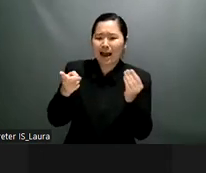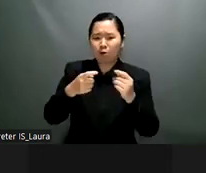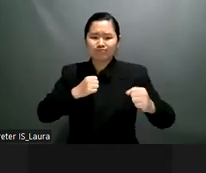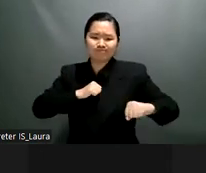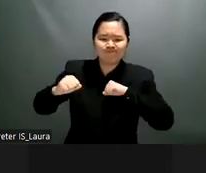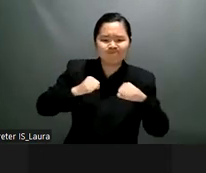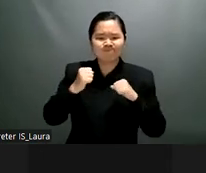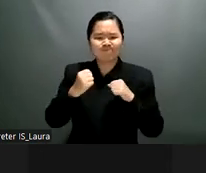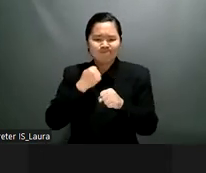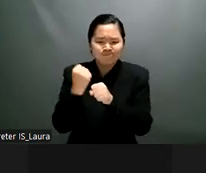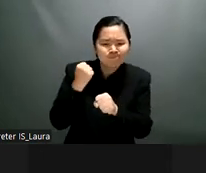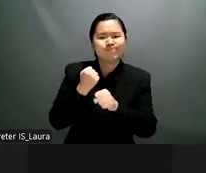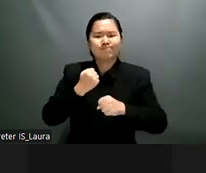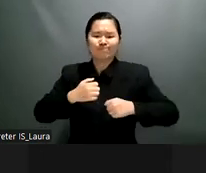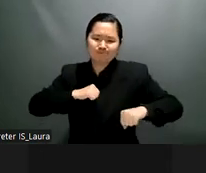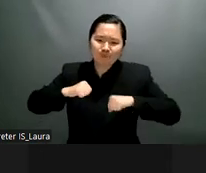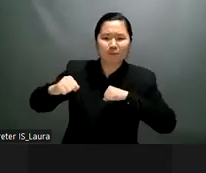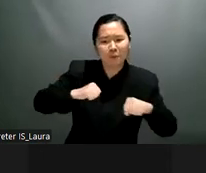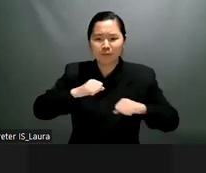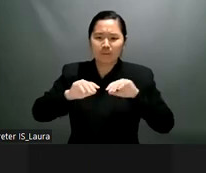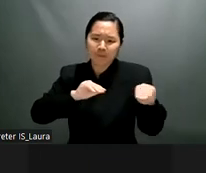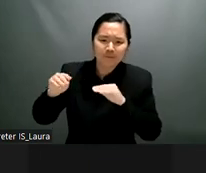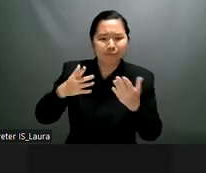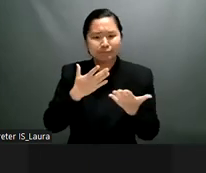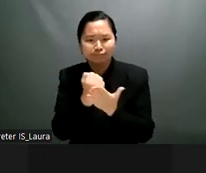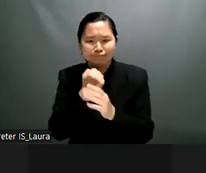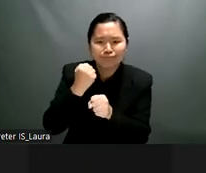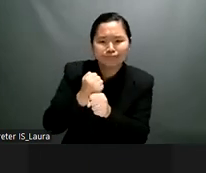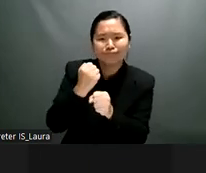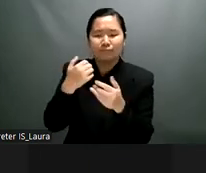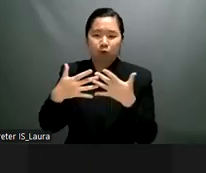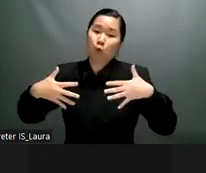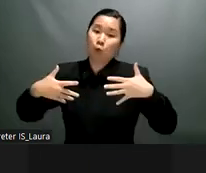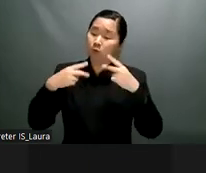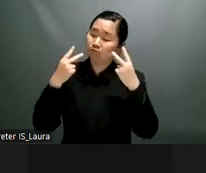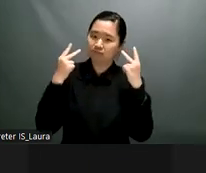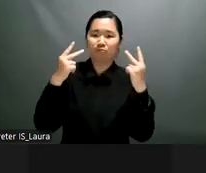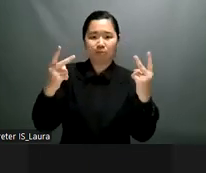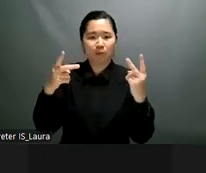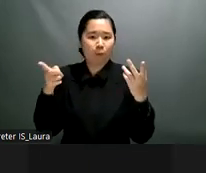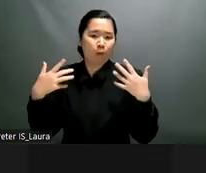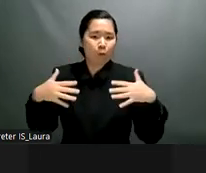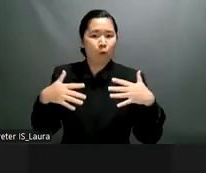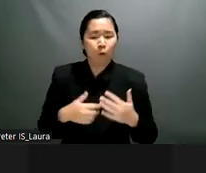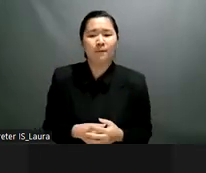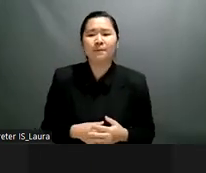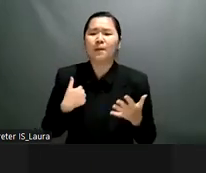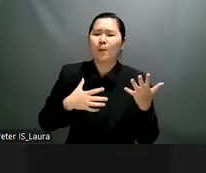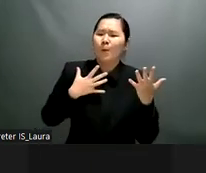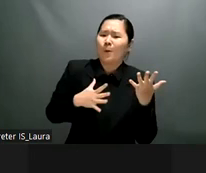and the last one that i really happy to hear that you recognize how article 12